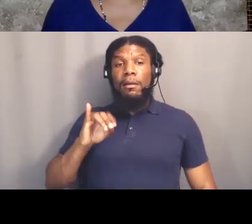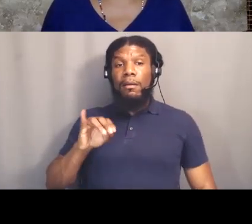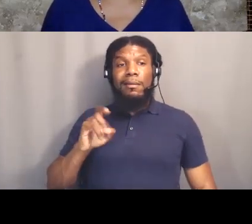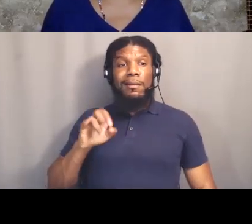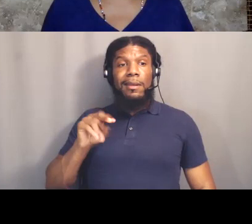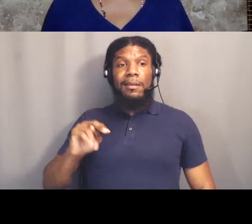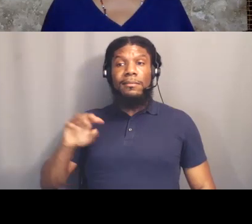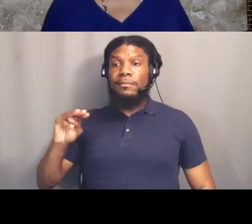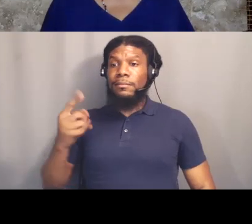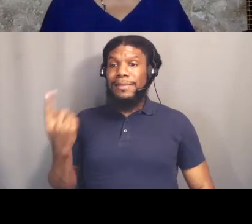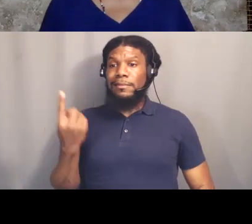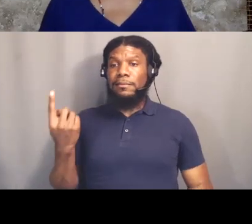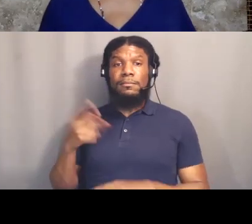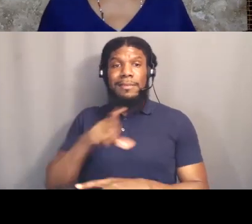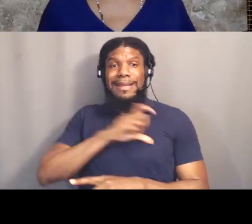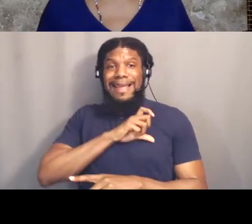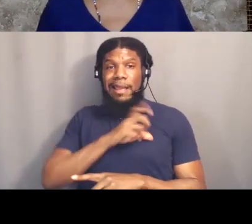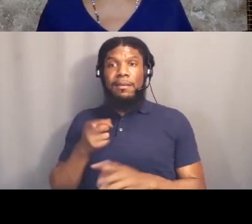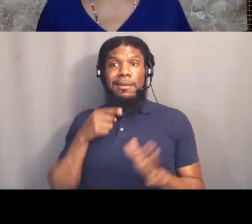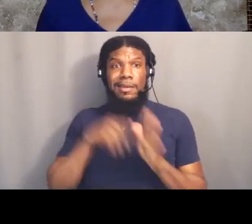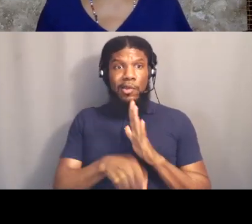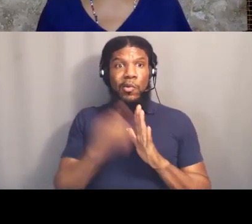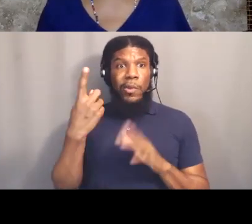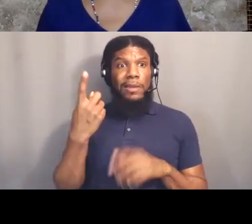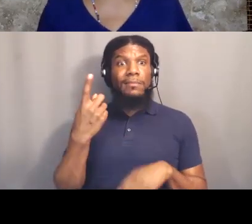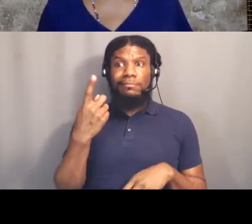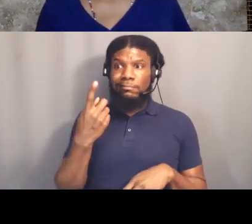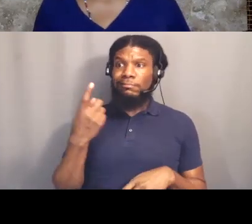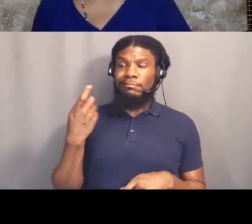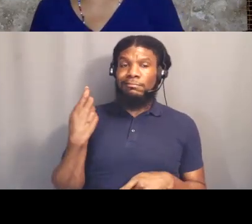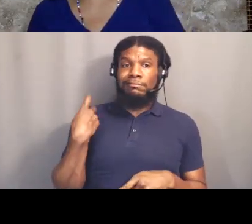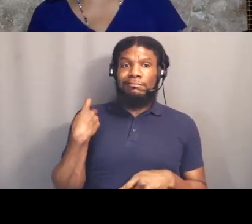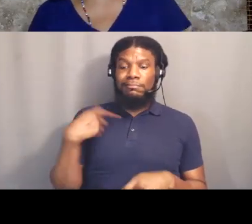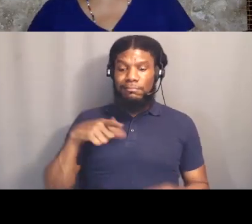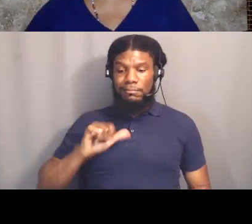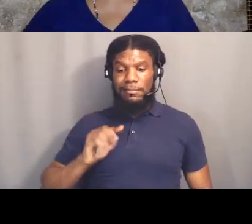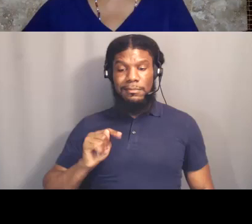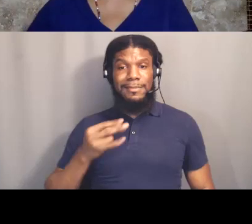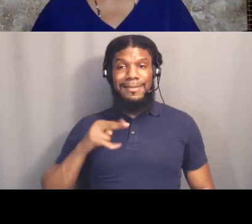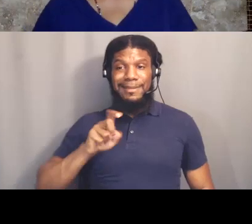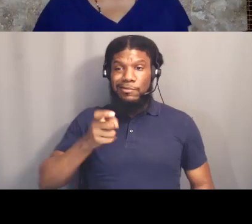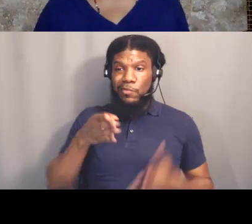he stole the life of another 20 year old Latinx man, right? That he is a mass murderer.